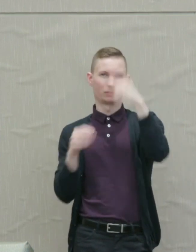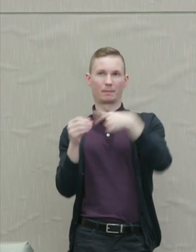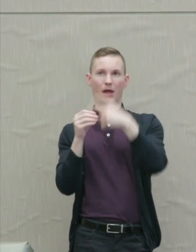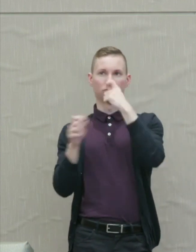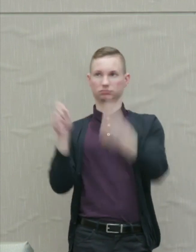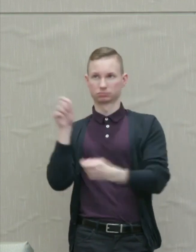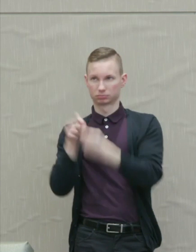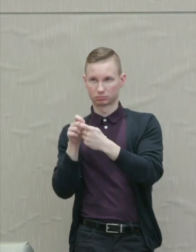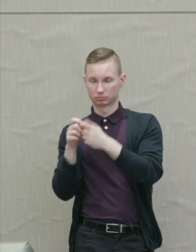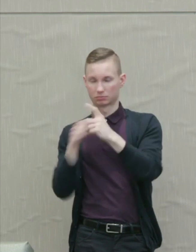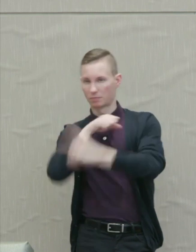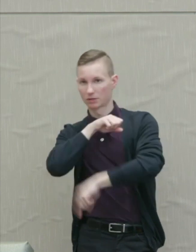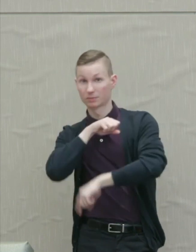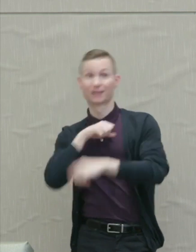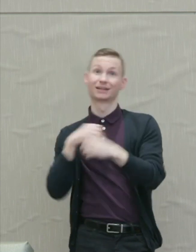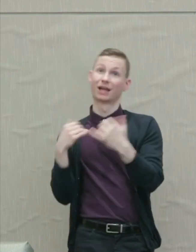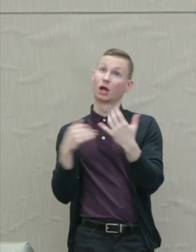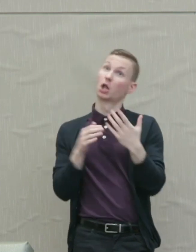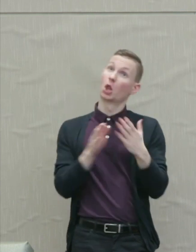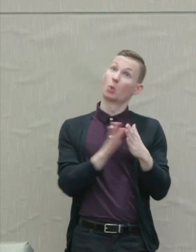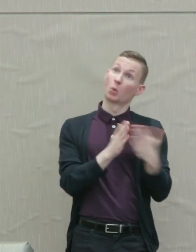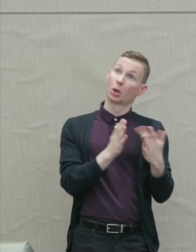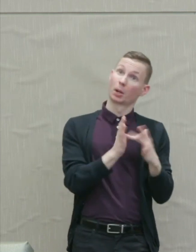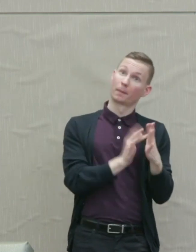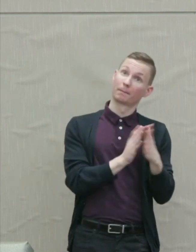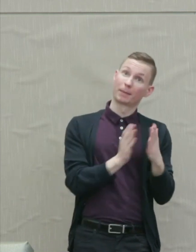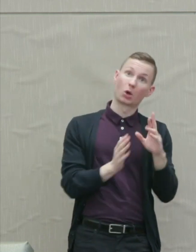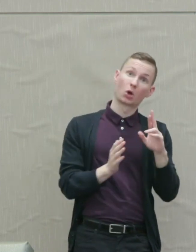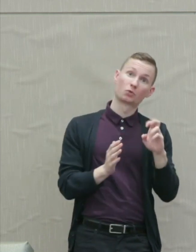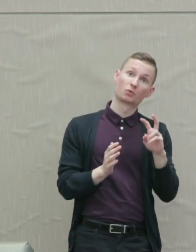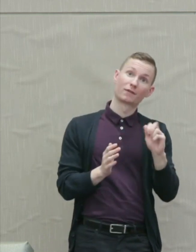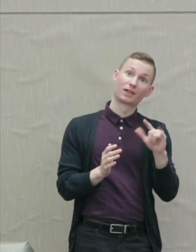although of course the Book of Revelation could have been used in that direction.